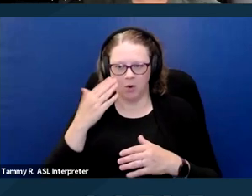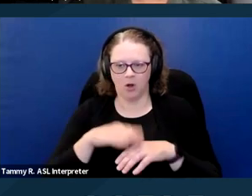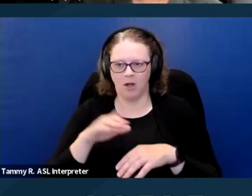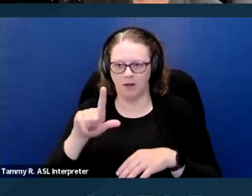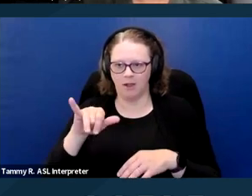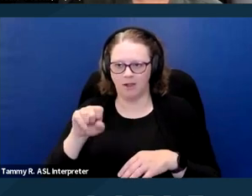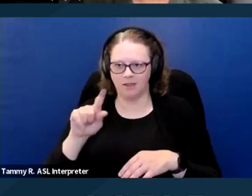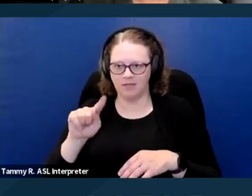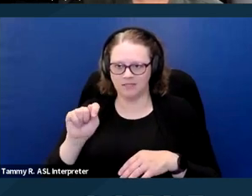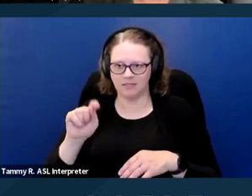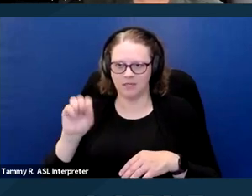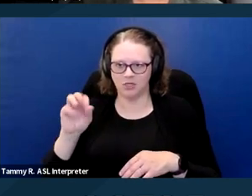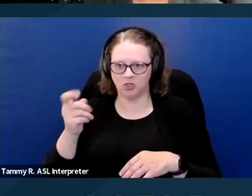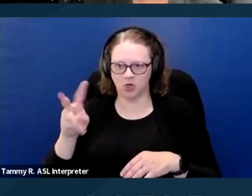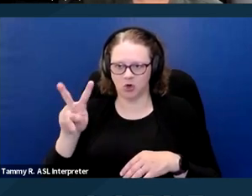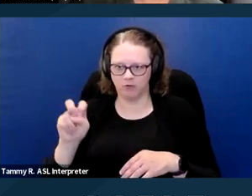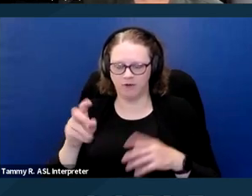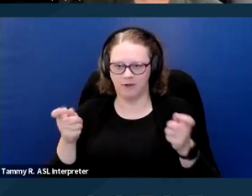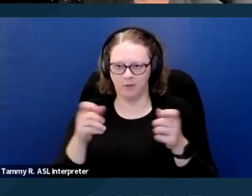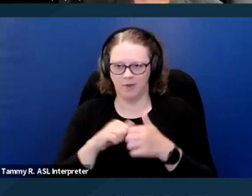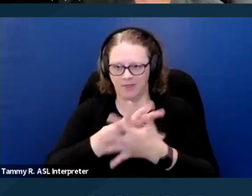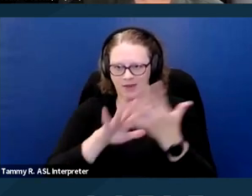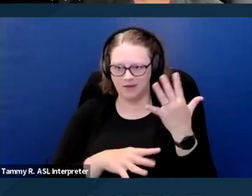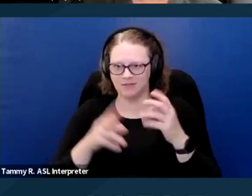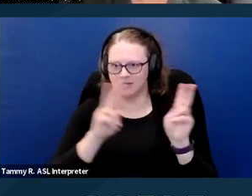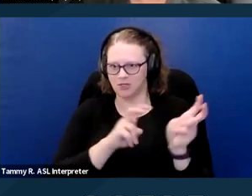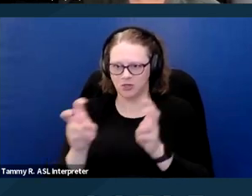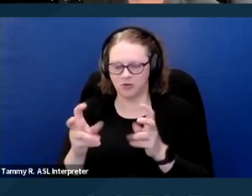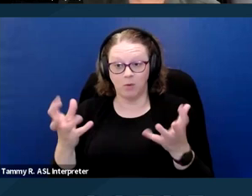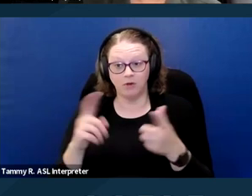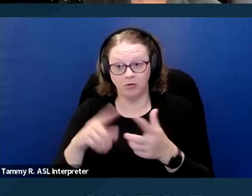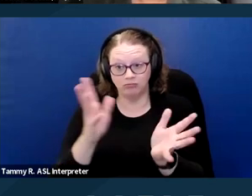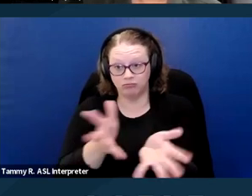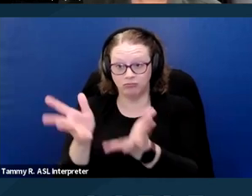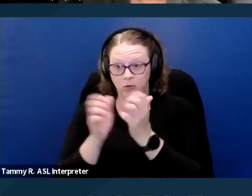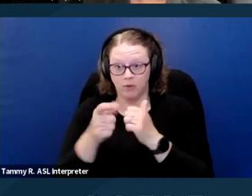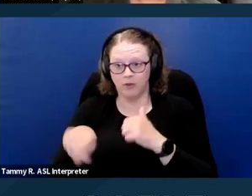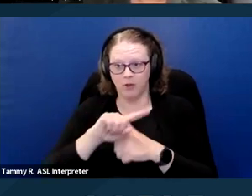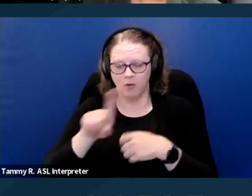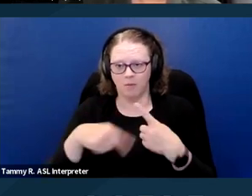of these issues and would love to chat with you all about how we might deal with some of these. Next slide.